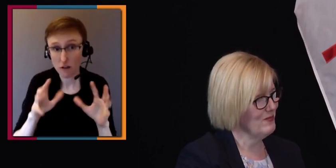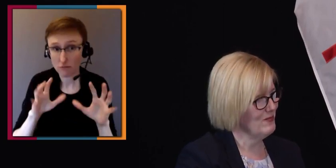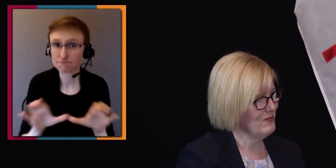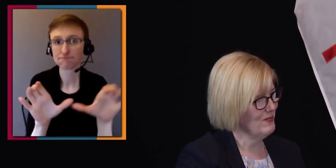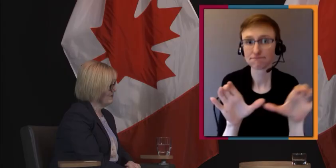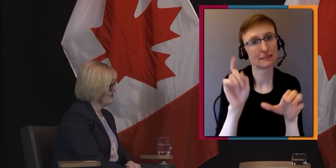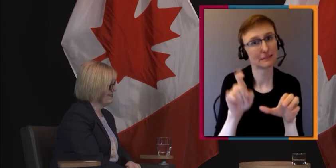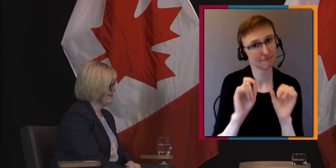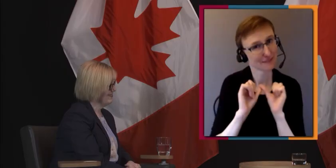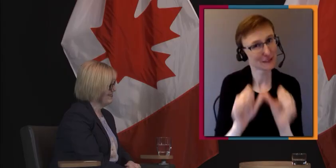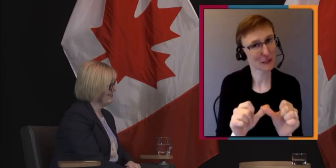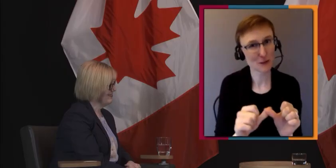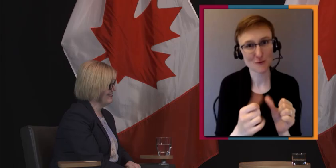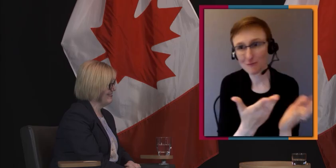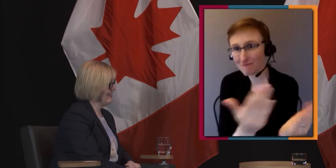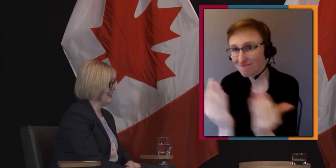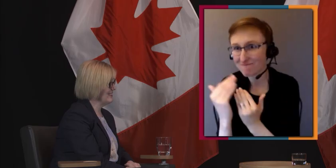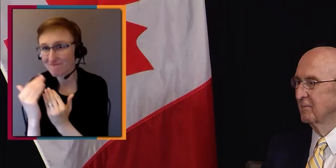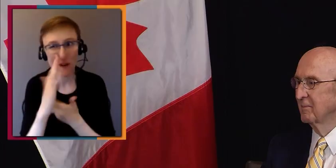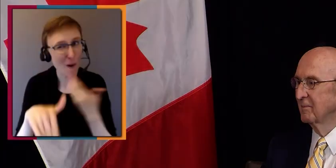Thank you so very much. - Thanks, Craig.